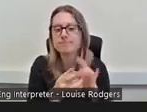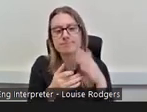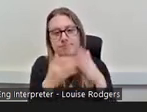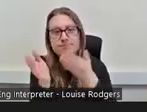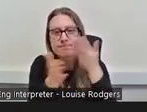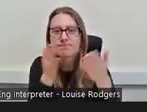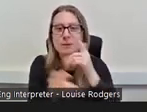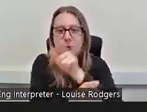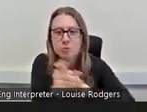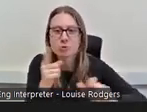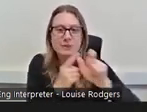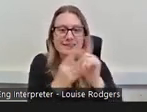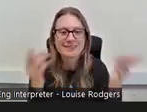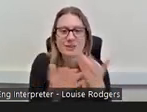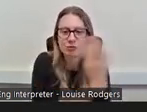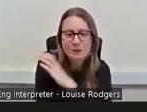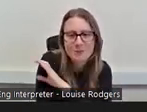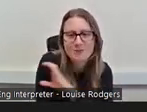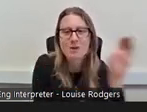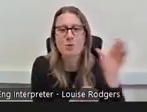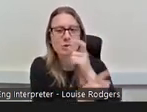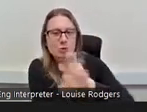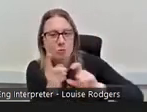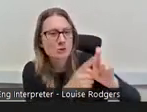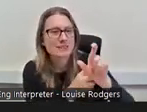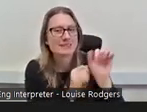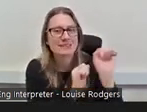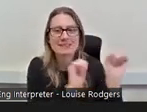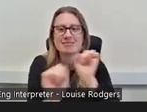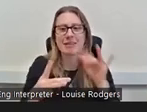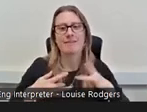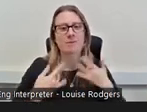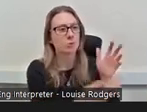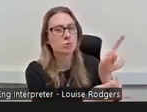encouraging empowerment with communities, hearing their voices and it was that ‘light